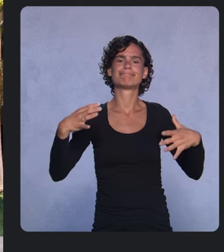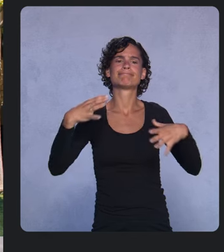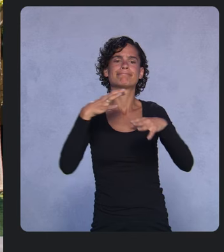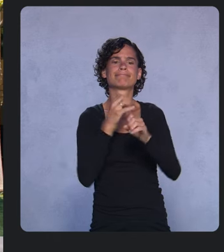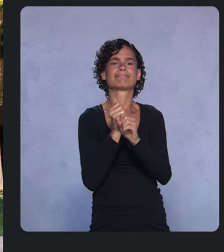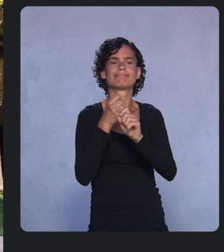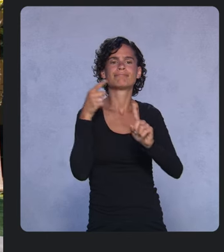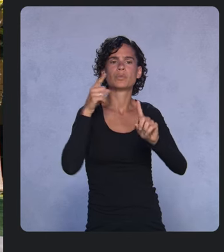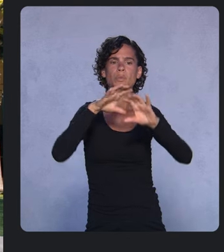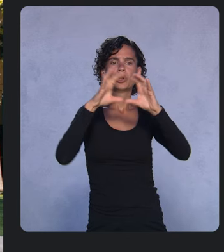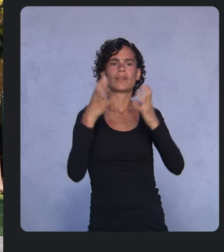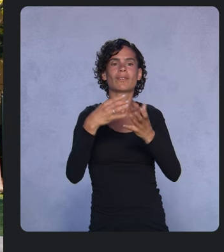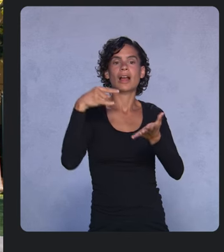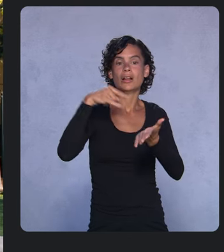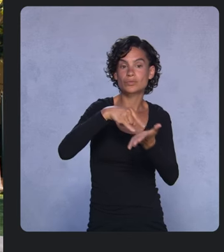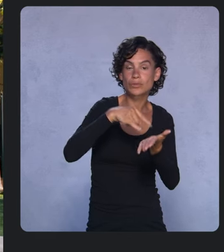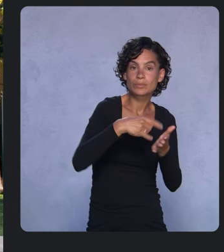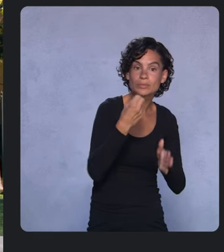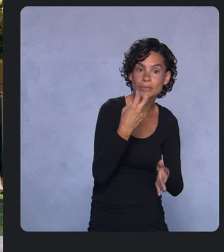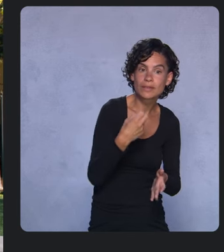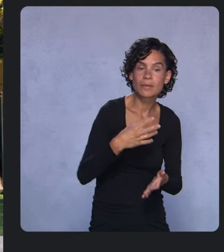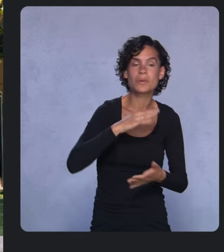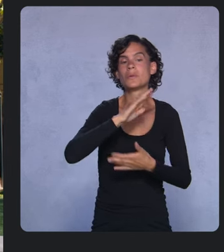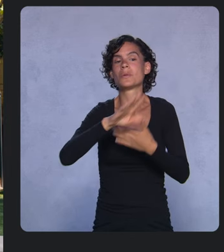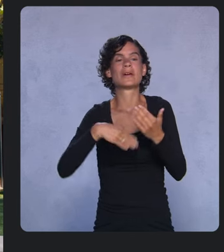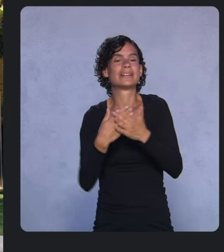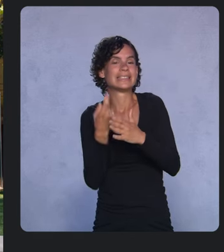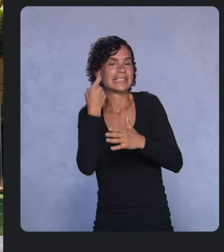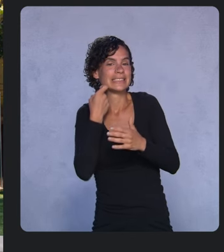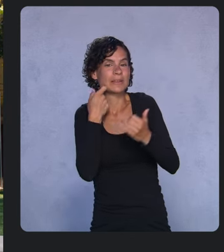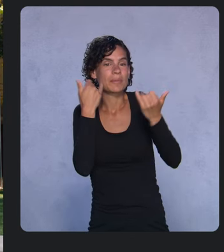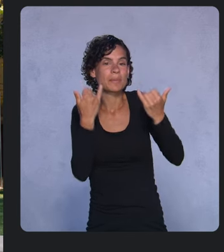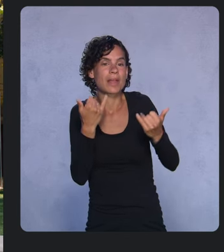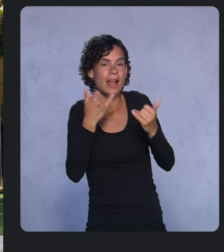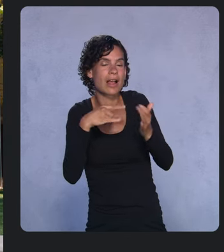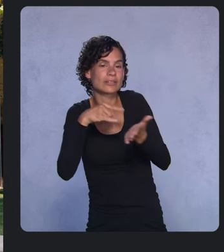including Android 12, all of the latest modern Android development like Jetpack Compose